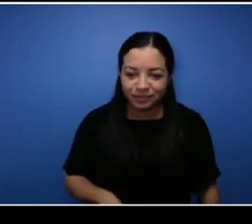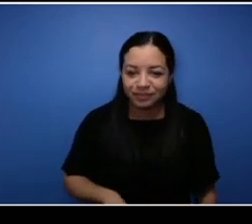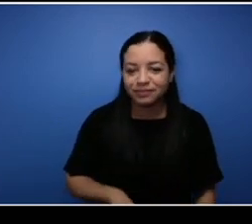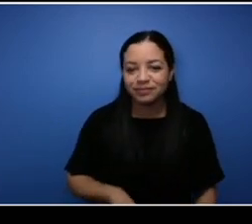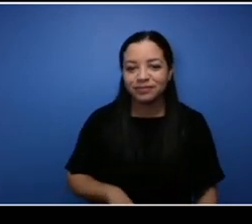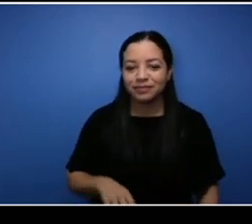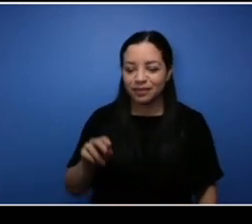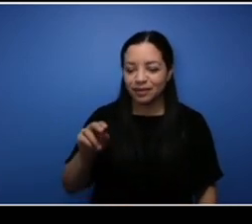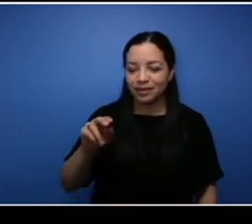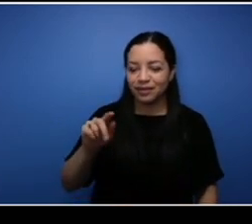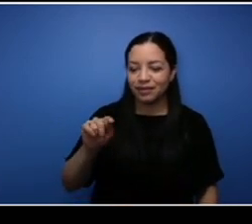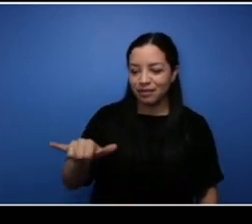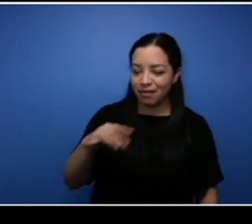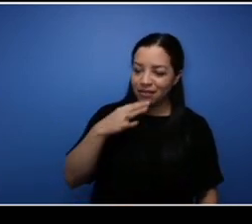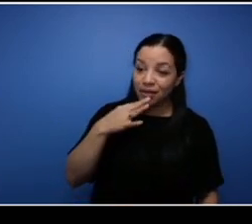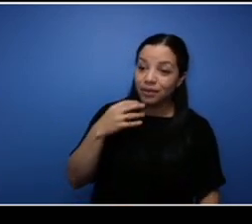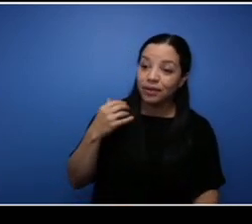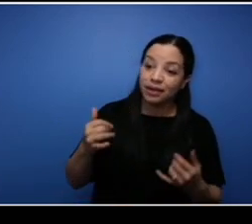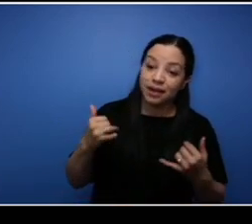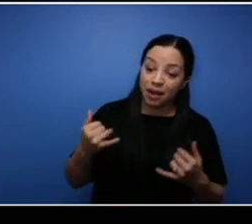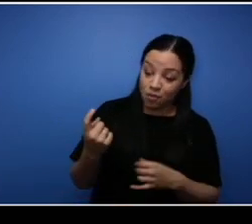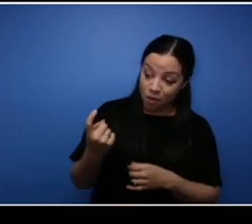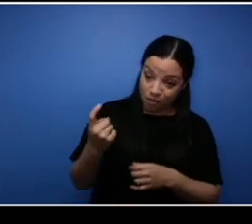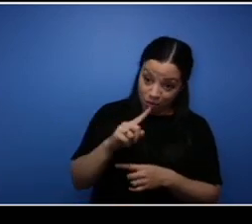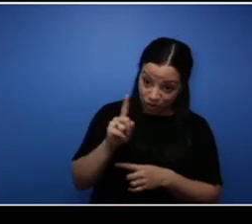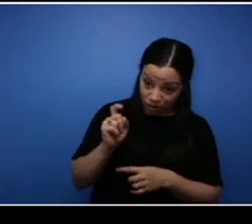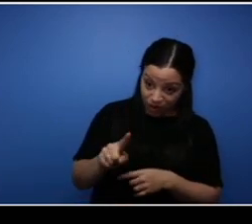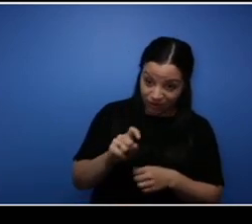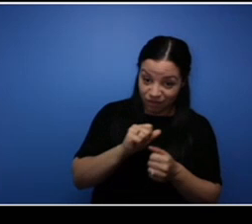question for all of you and then I have just one question specifically for Glenn which